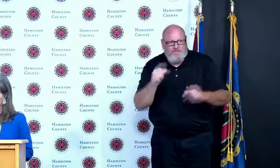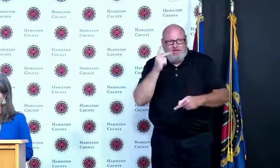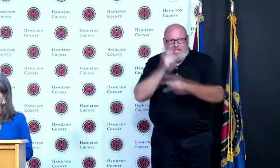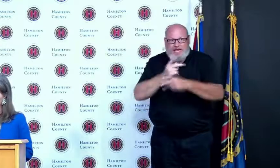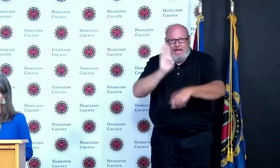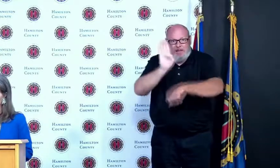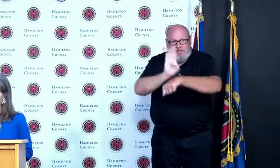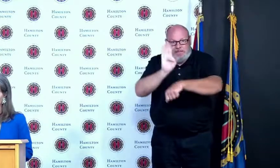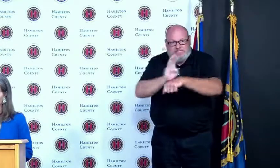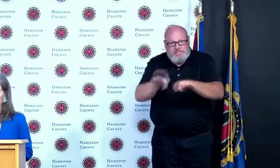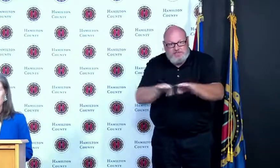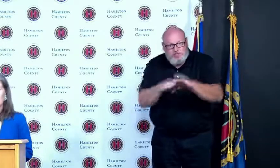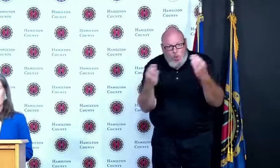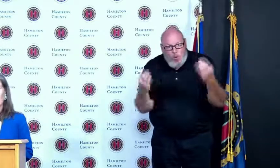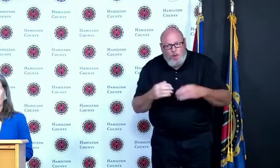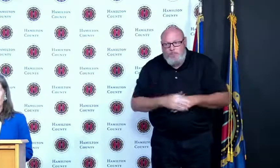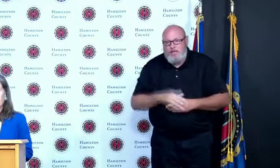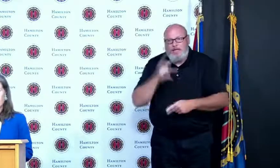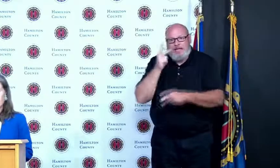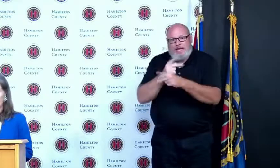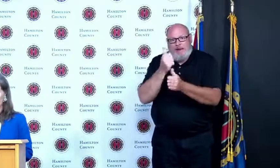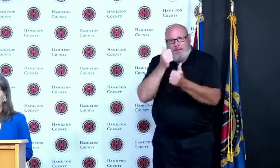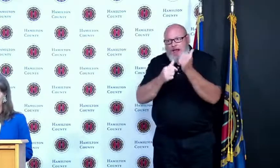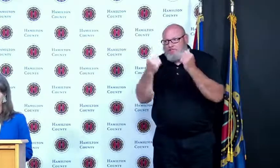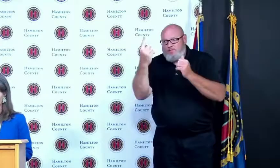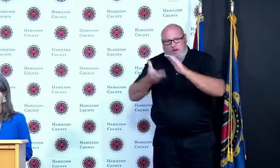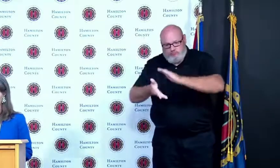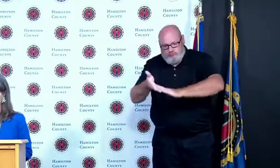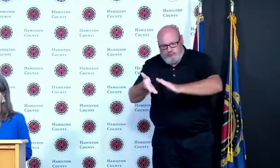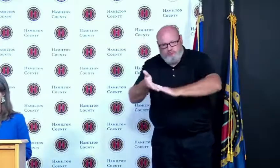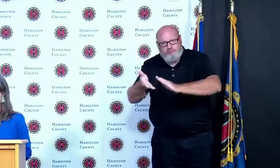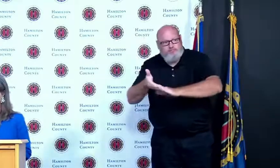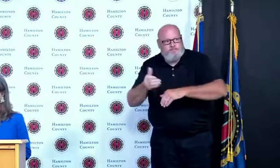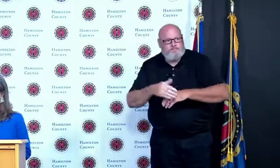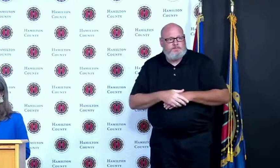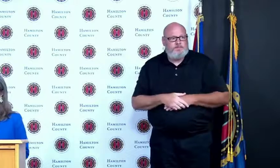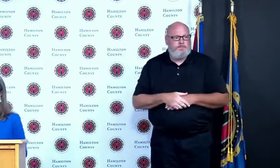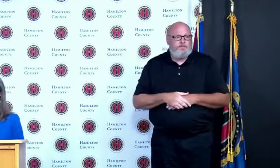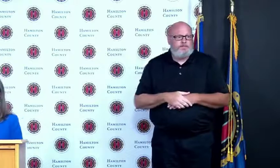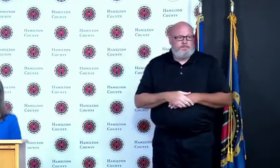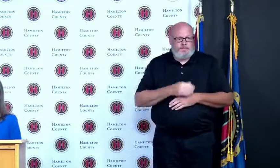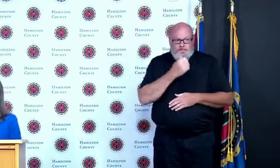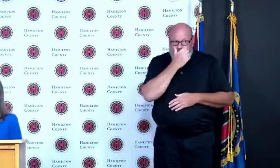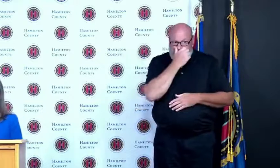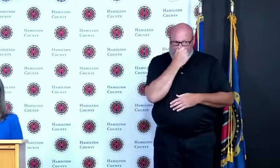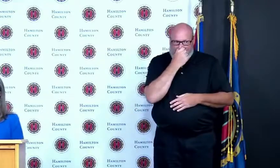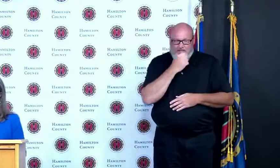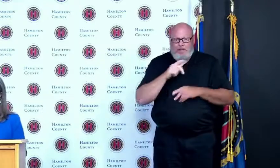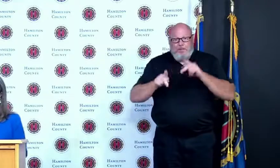keep the people experiencing homelessness sheltered ensure that people have access